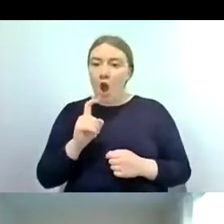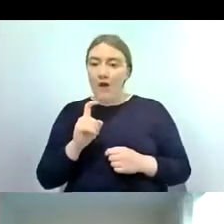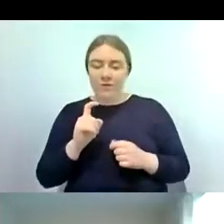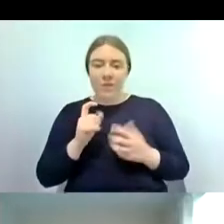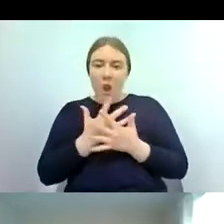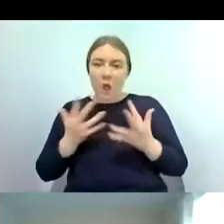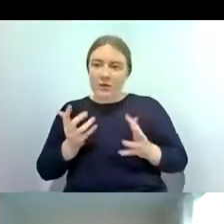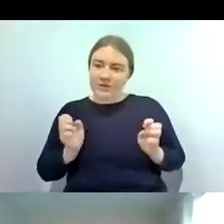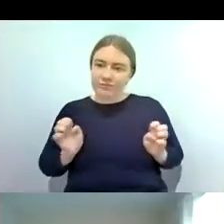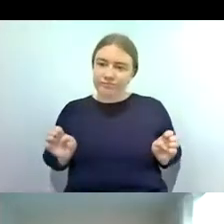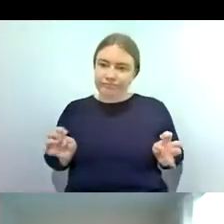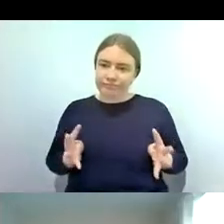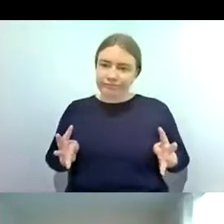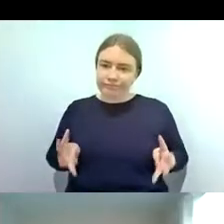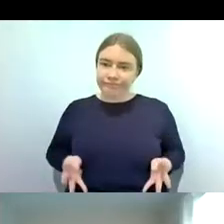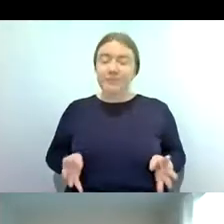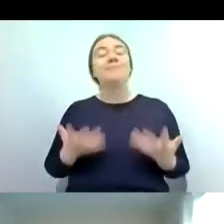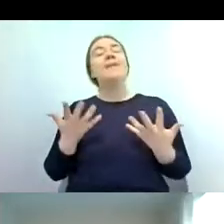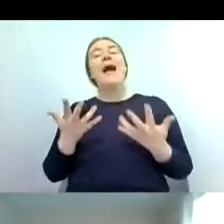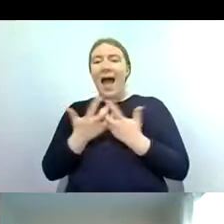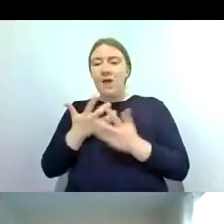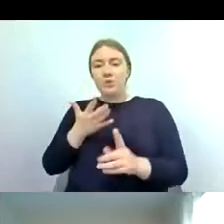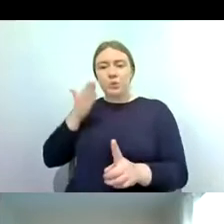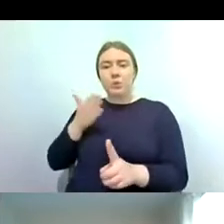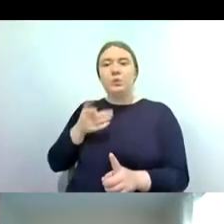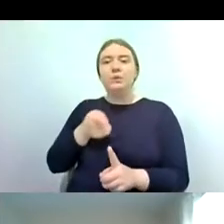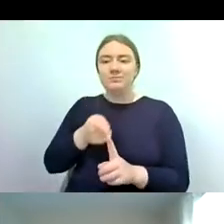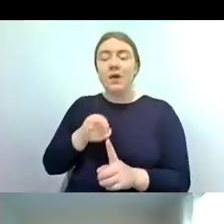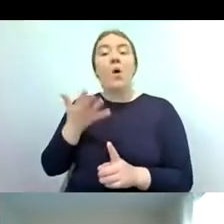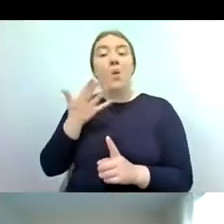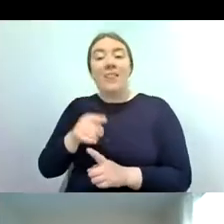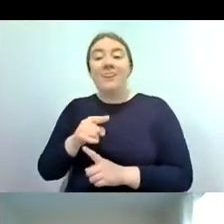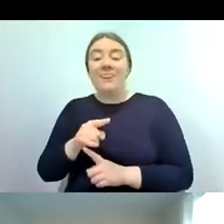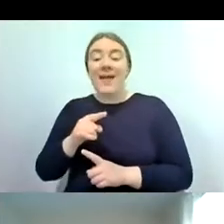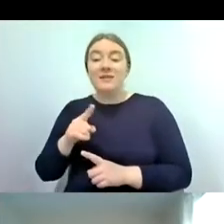and a great way to id them is that when they're swimming they swim on their side